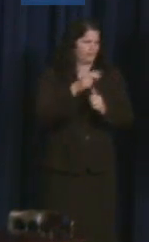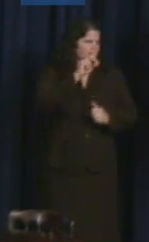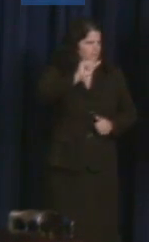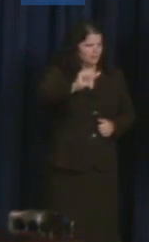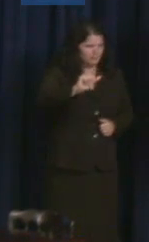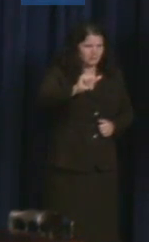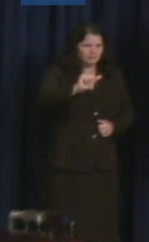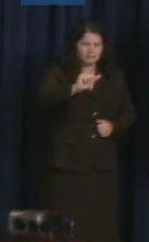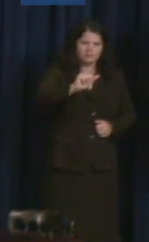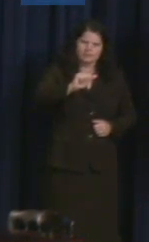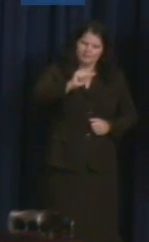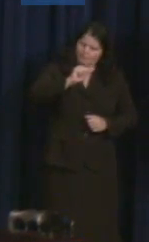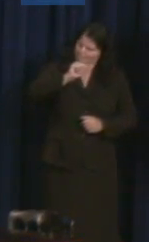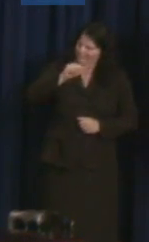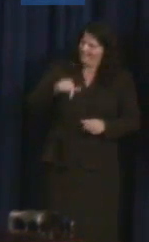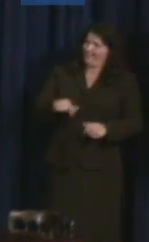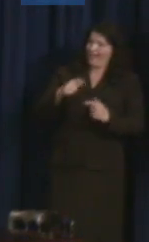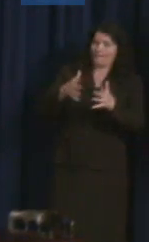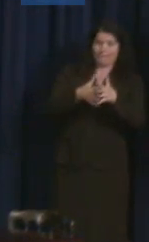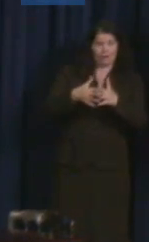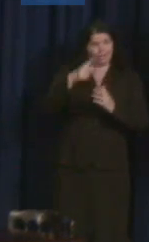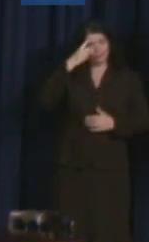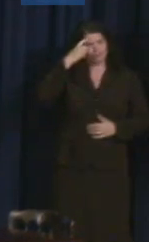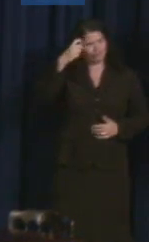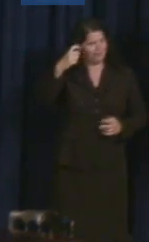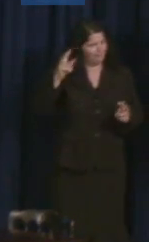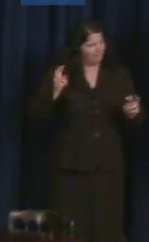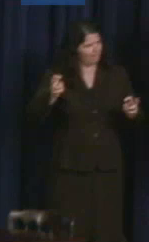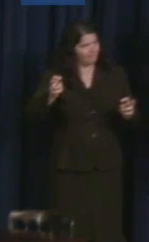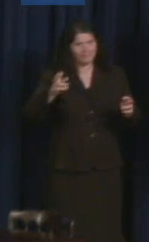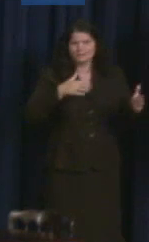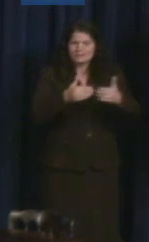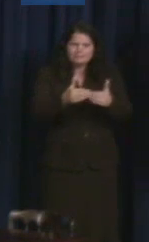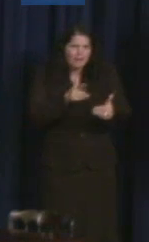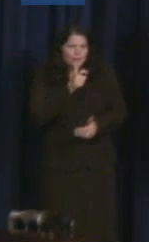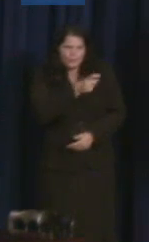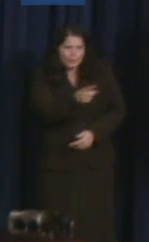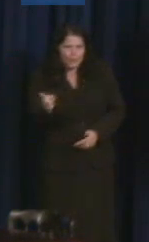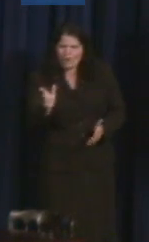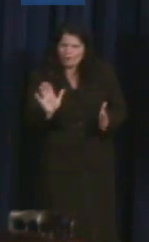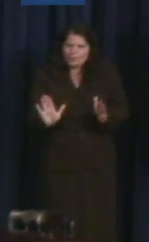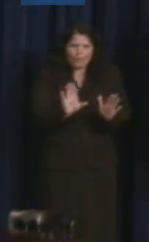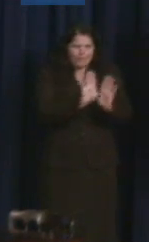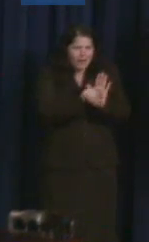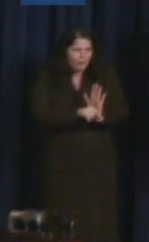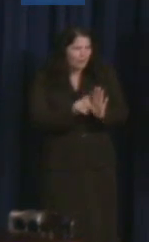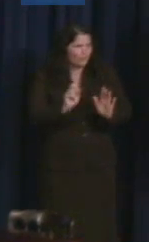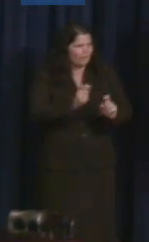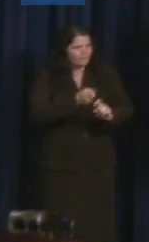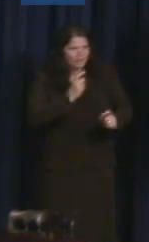the dream in this country, that this notion of no matter who are you have a chance to get ahead if